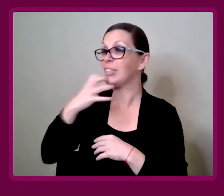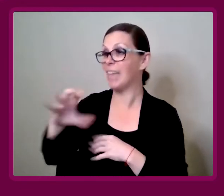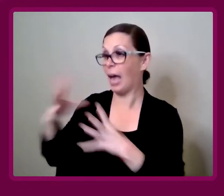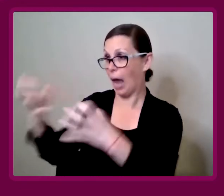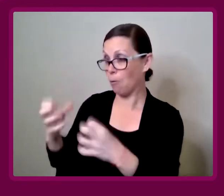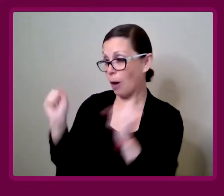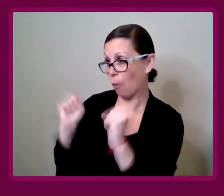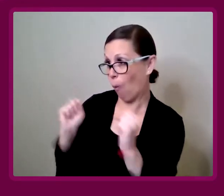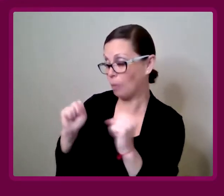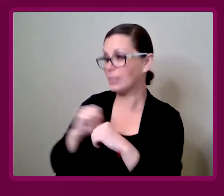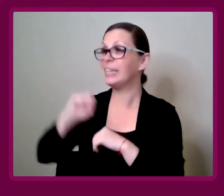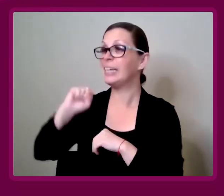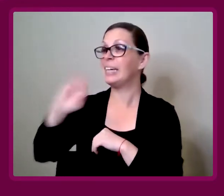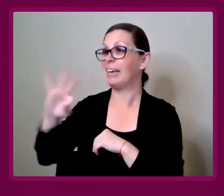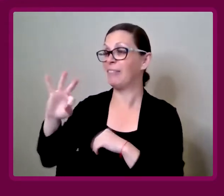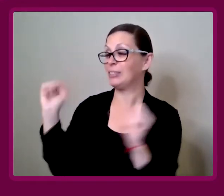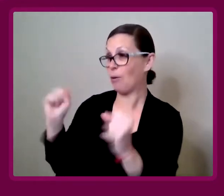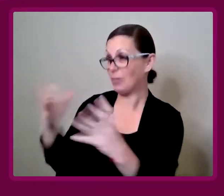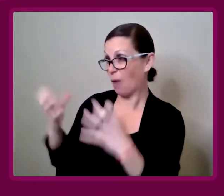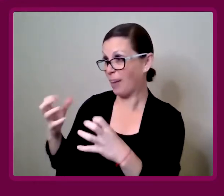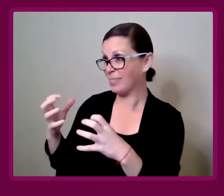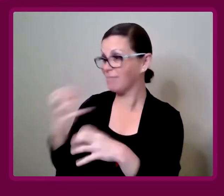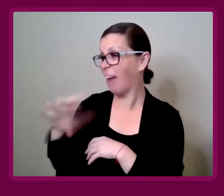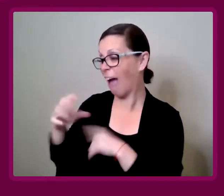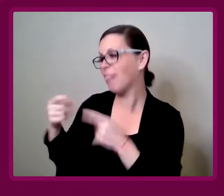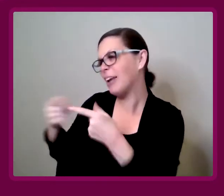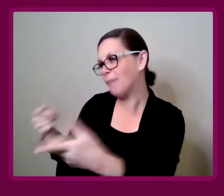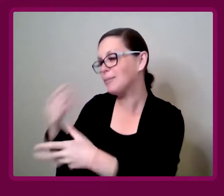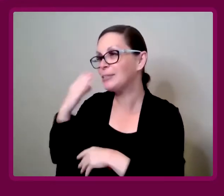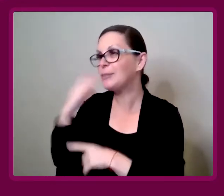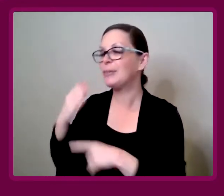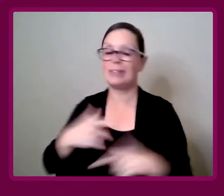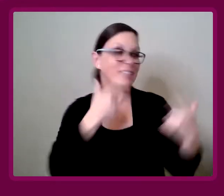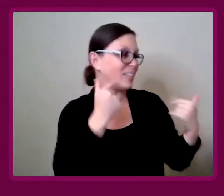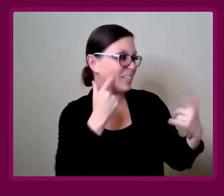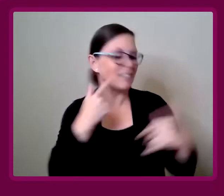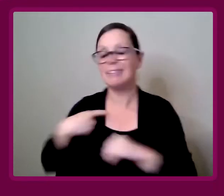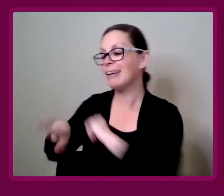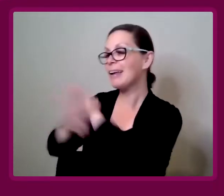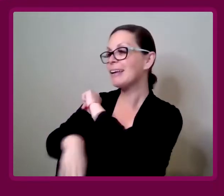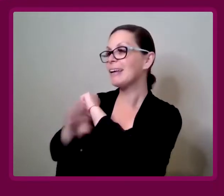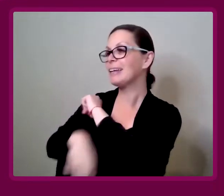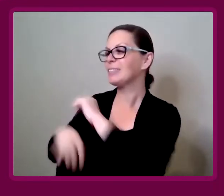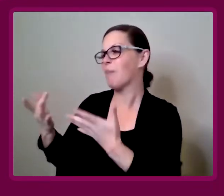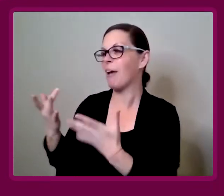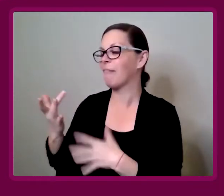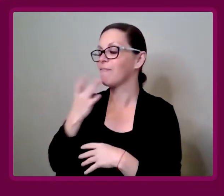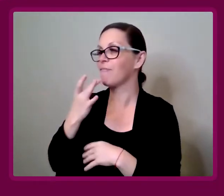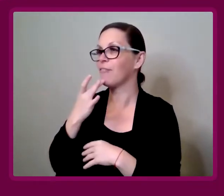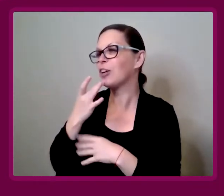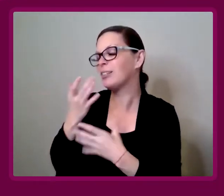When it's hot, I want to be cold, and vice versa. I think that autumn is my favorite mid-way point, really.